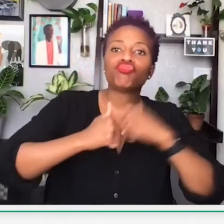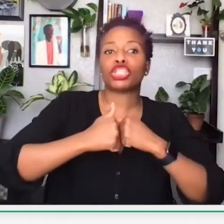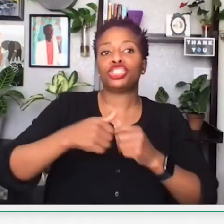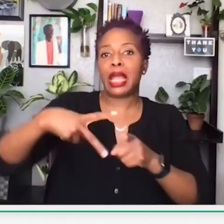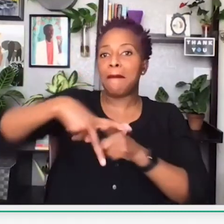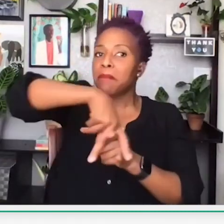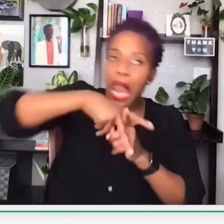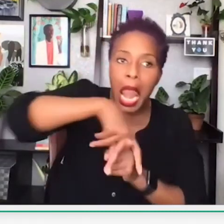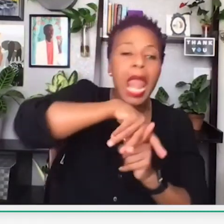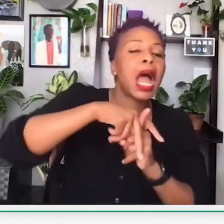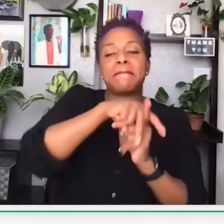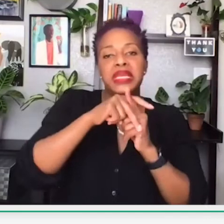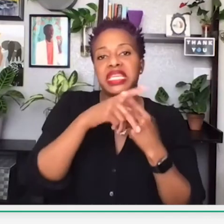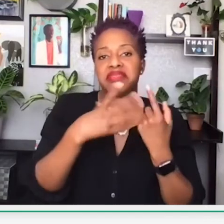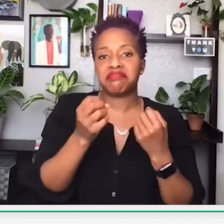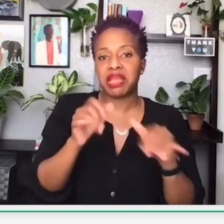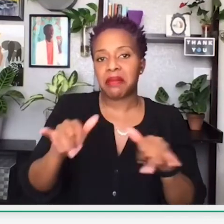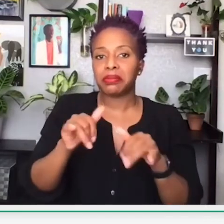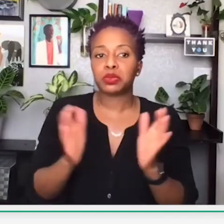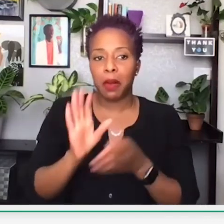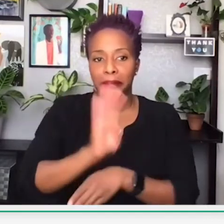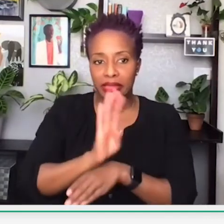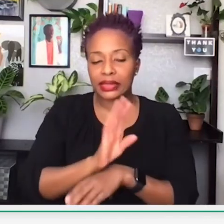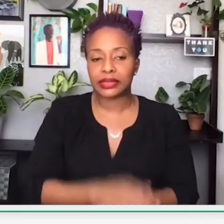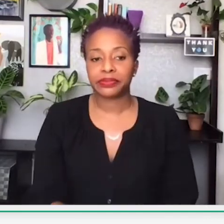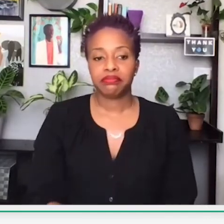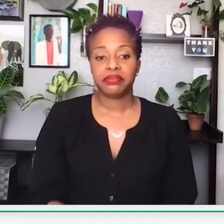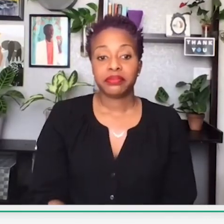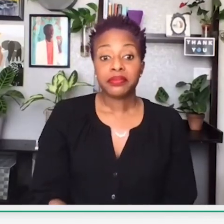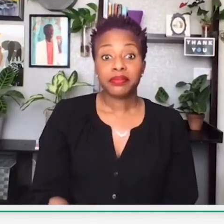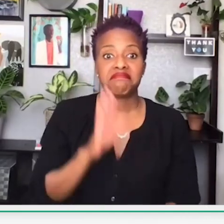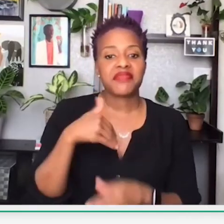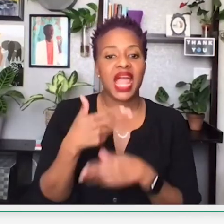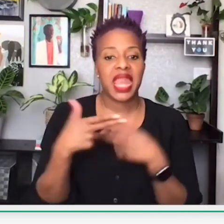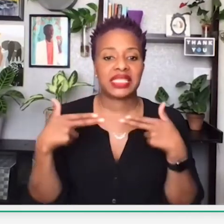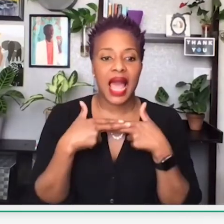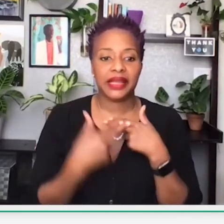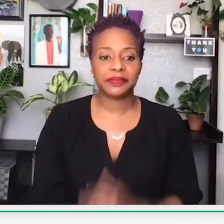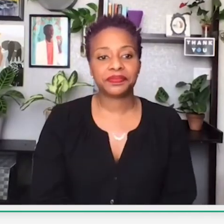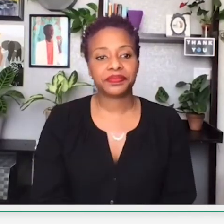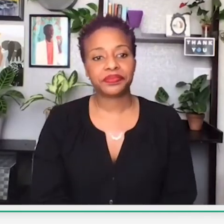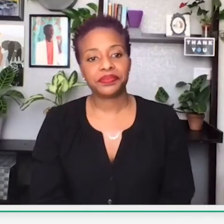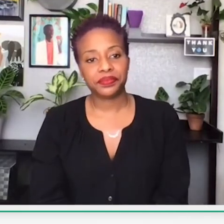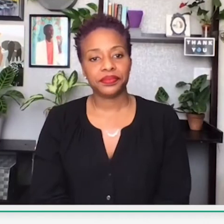The last one that I mentioned, construction and contracting, was 8%. Next slide.